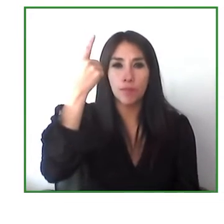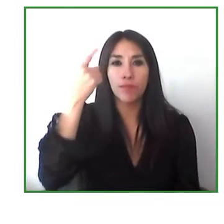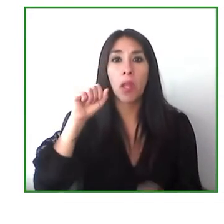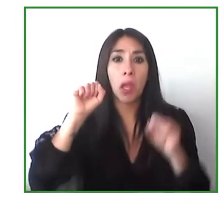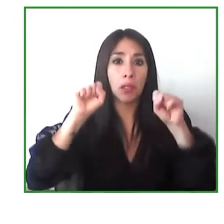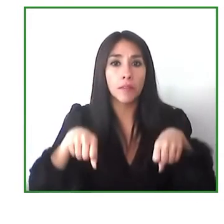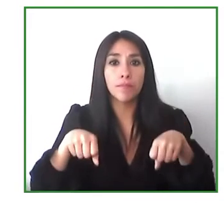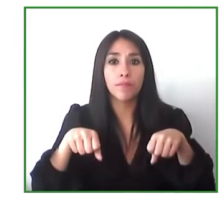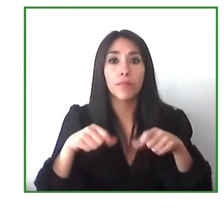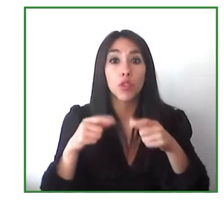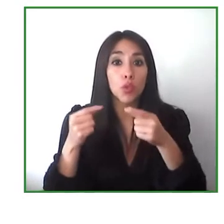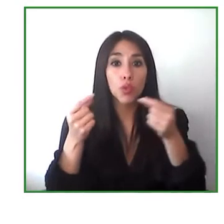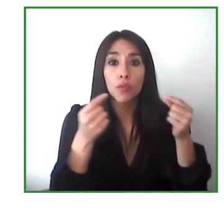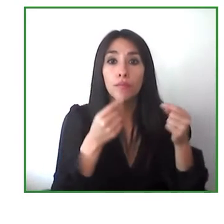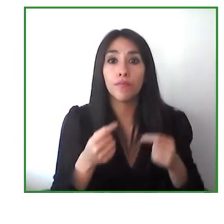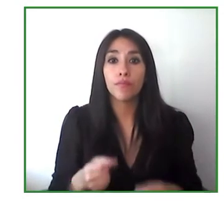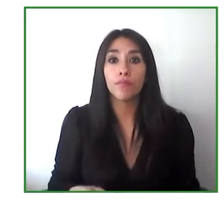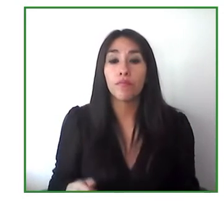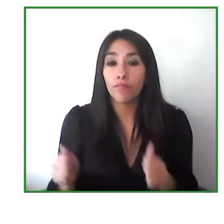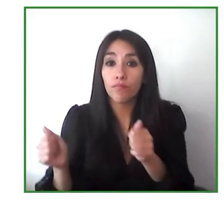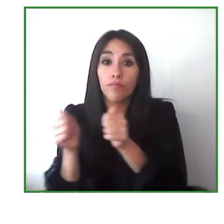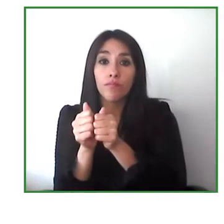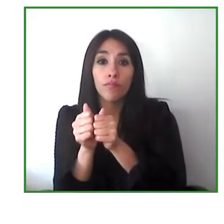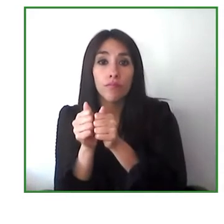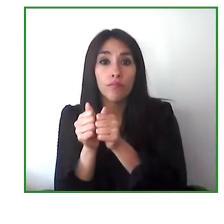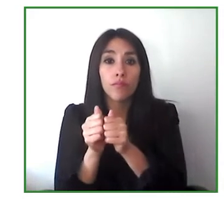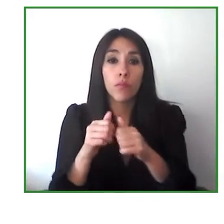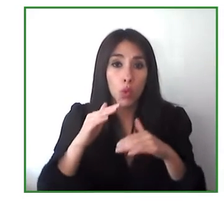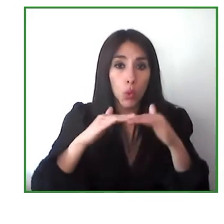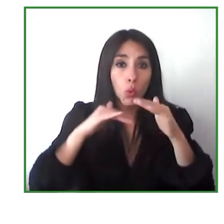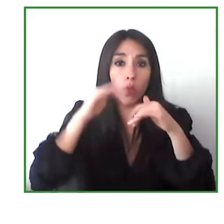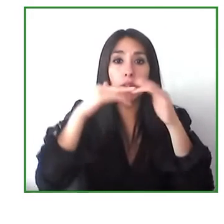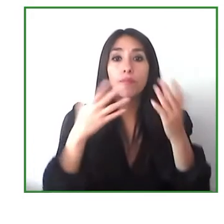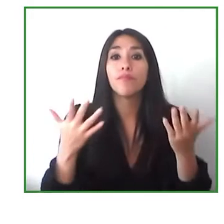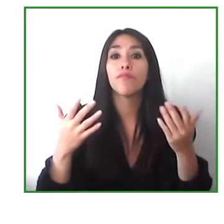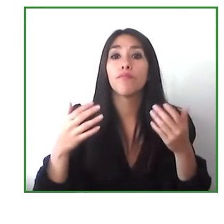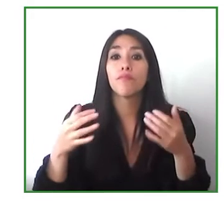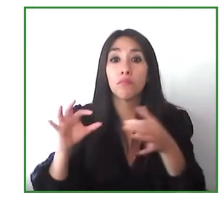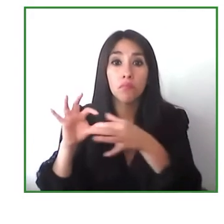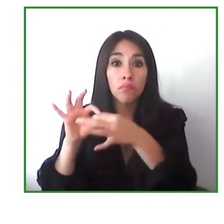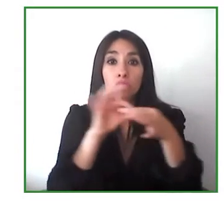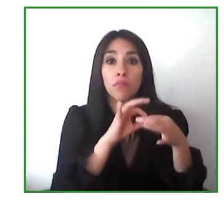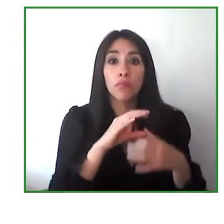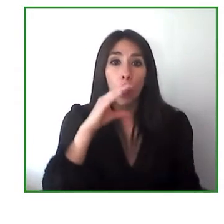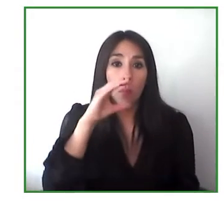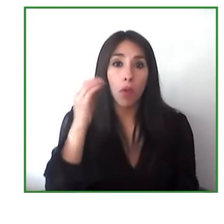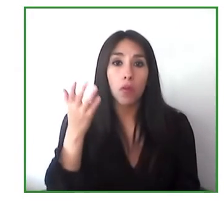work together we work together to create things together and that